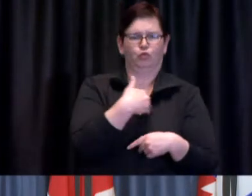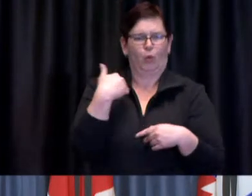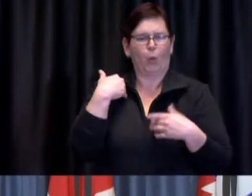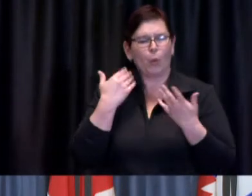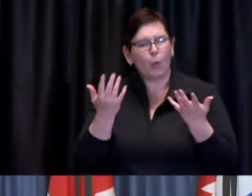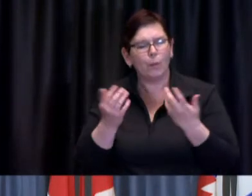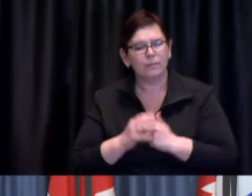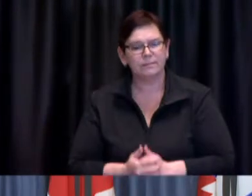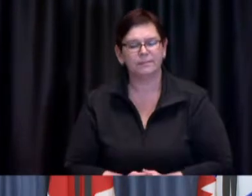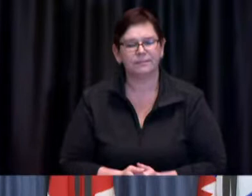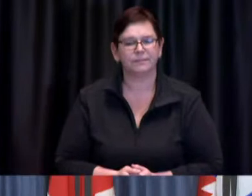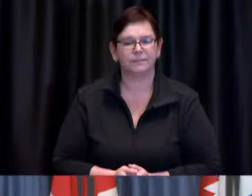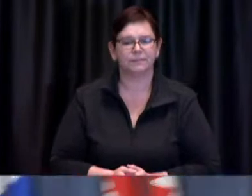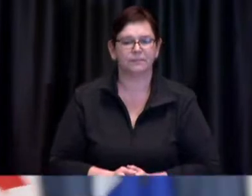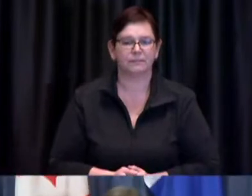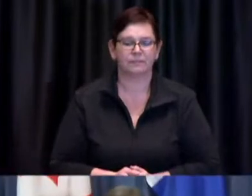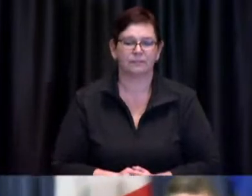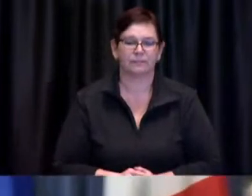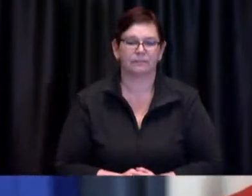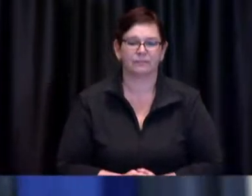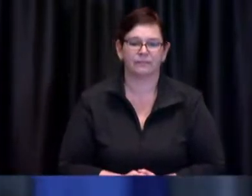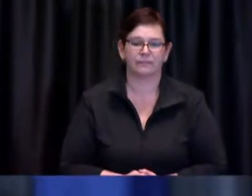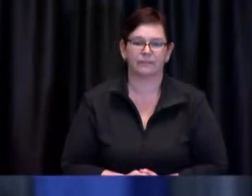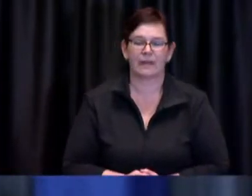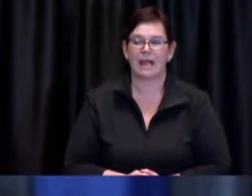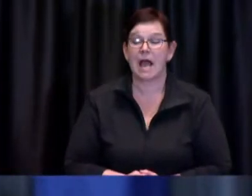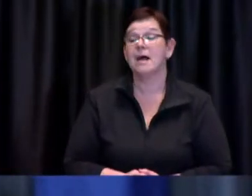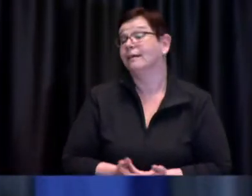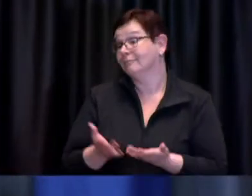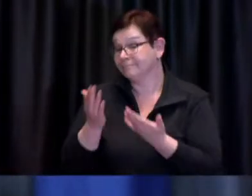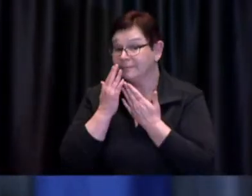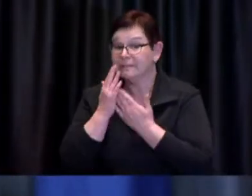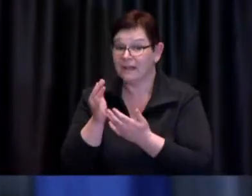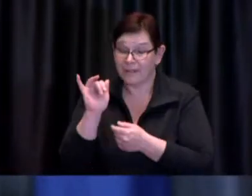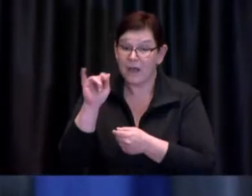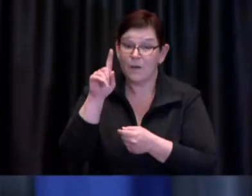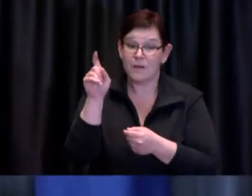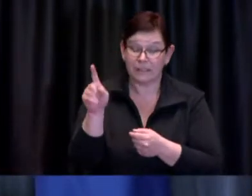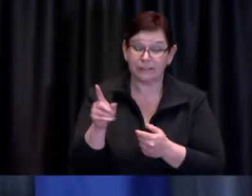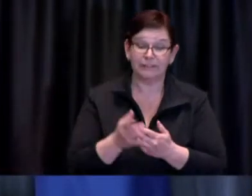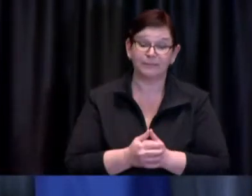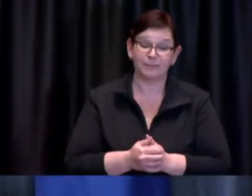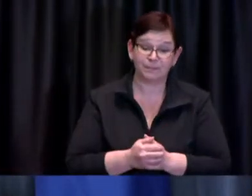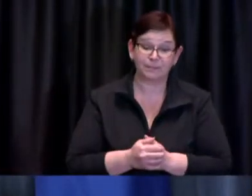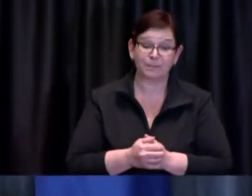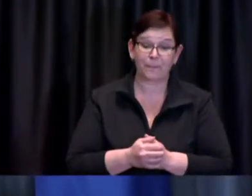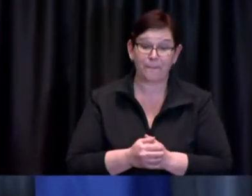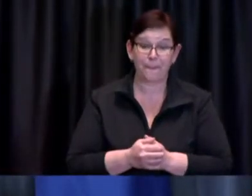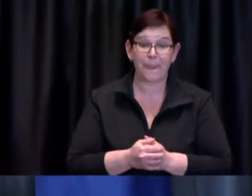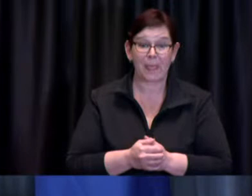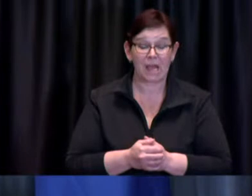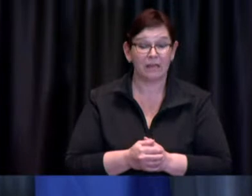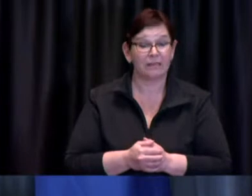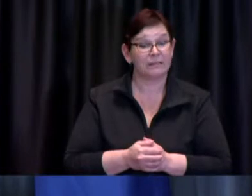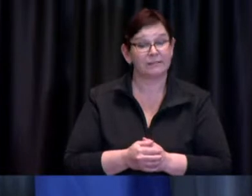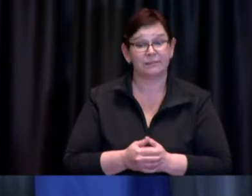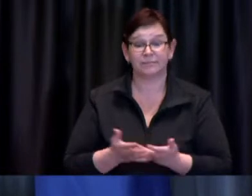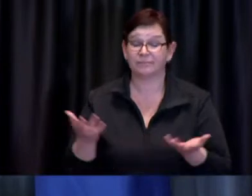Dr. de Villa: So thanks Jennifer what can I say but that we have always provided advice that is consistent with